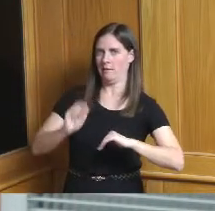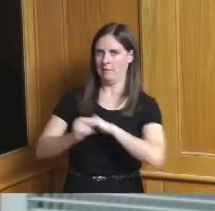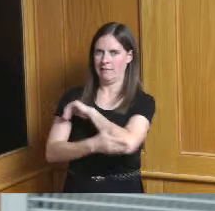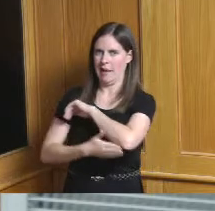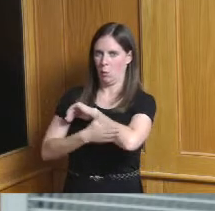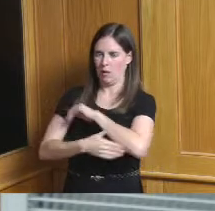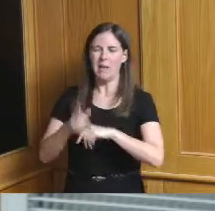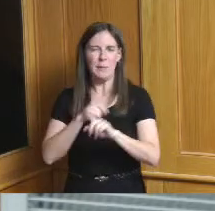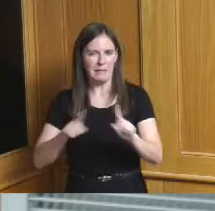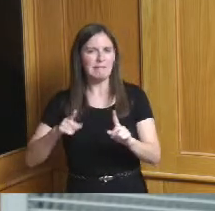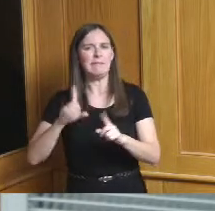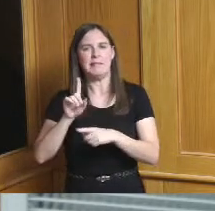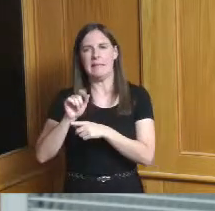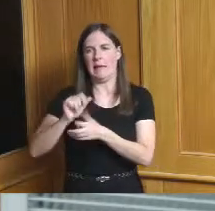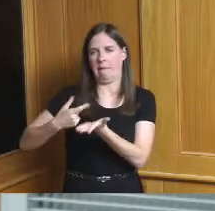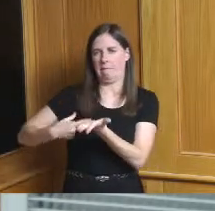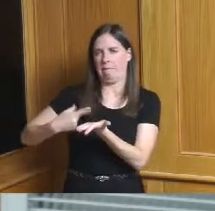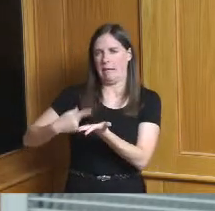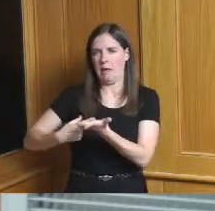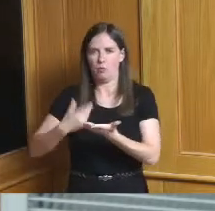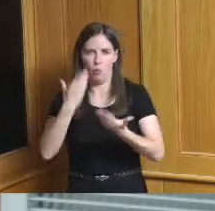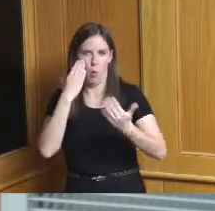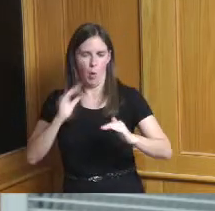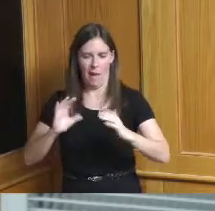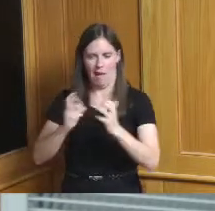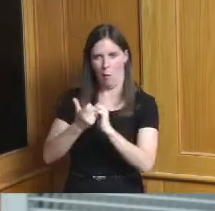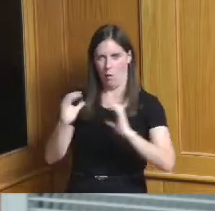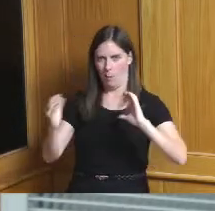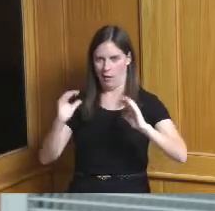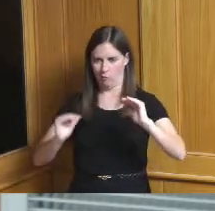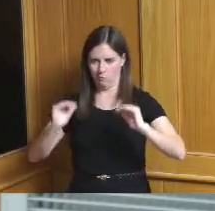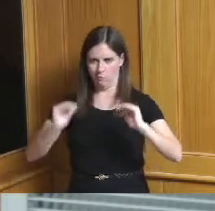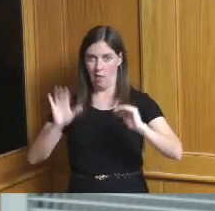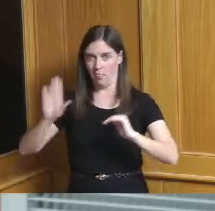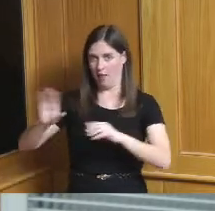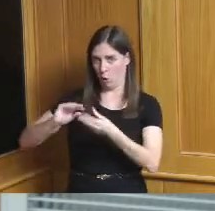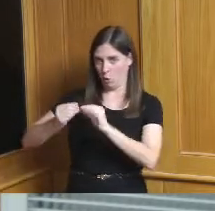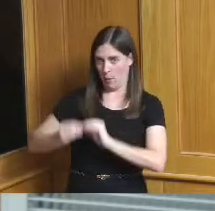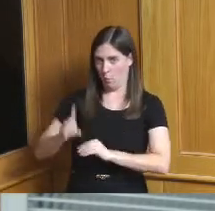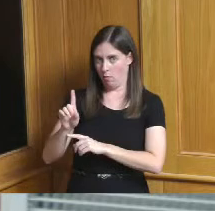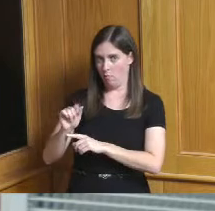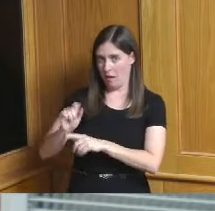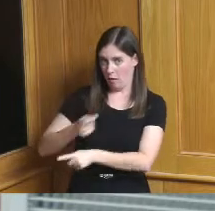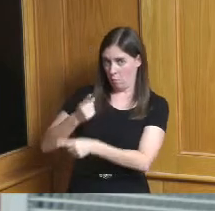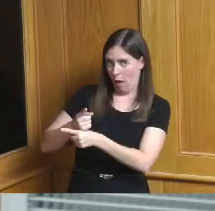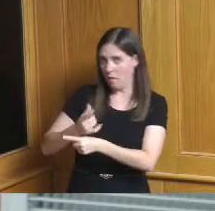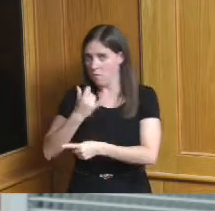data and so they're looking to see if that data is accurate they've been running so we're at 69 today